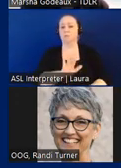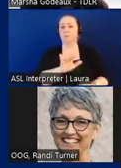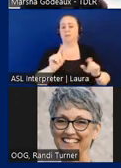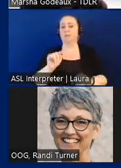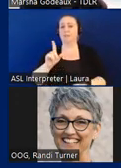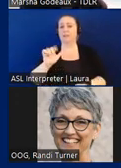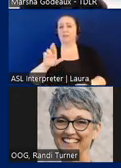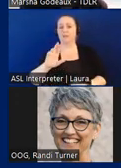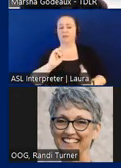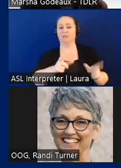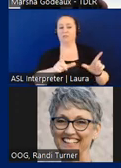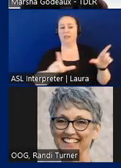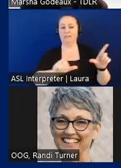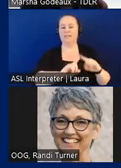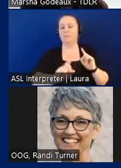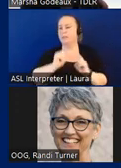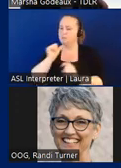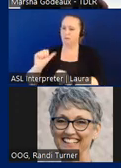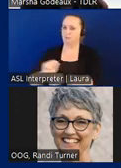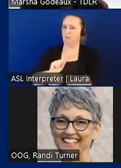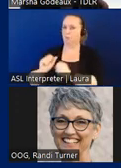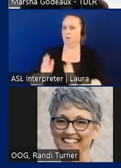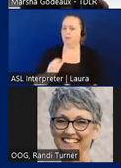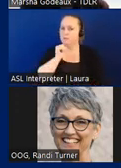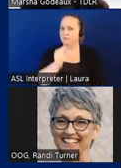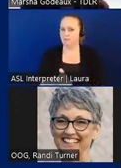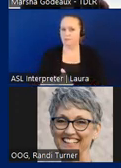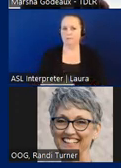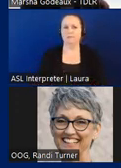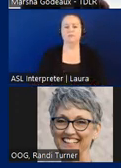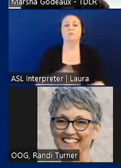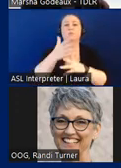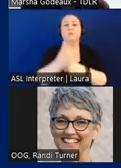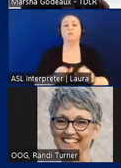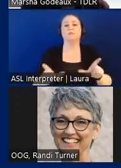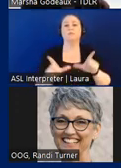they're not considered employees of tdlr to get a license they must file with tdlr through the